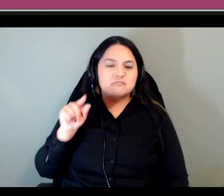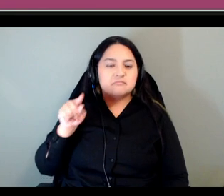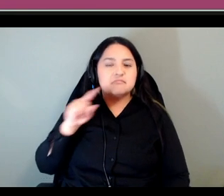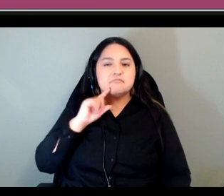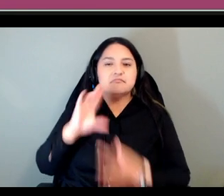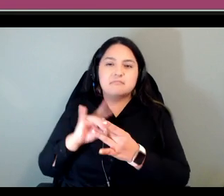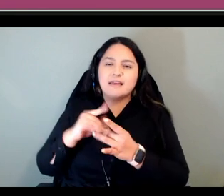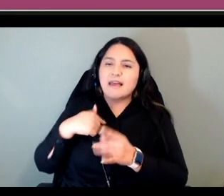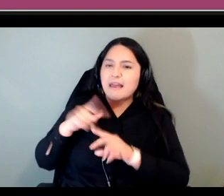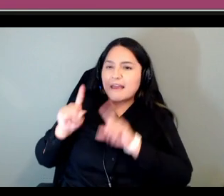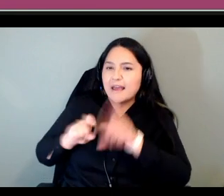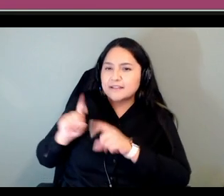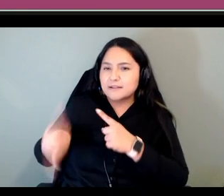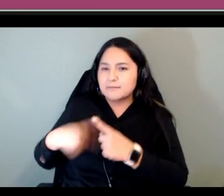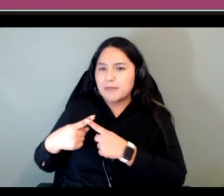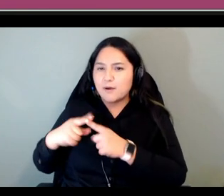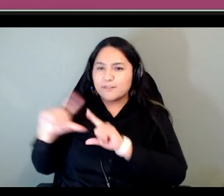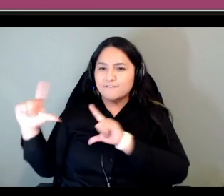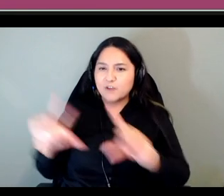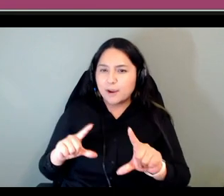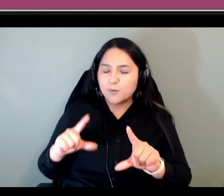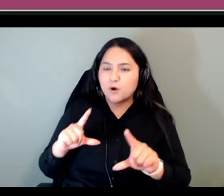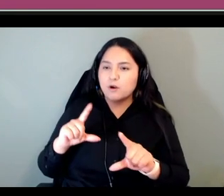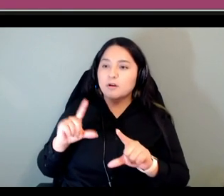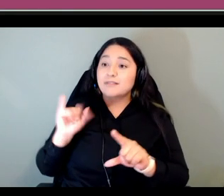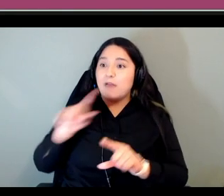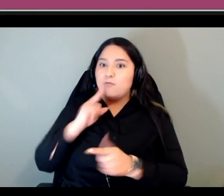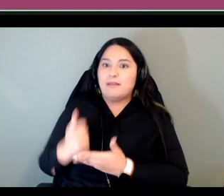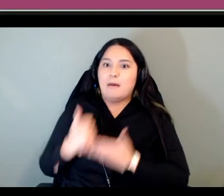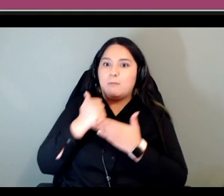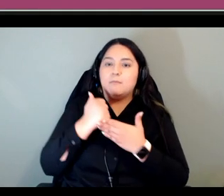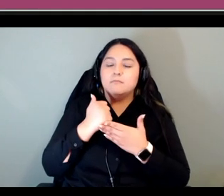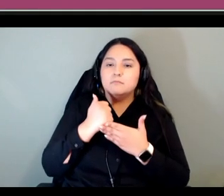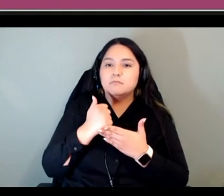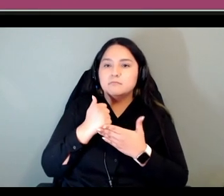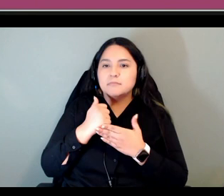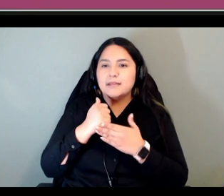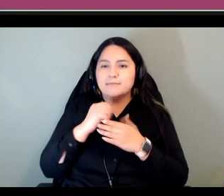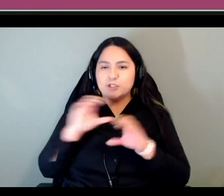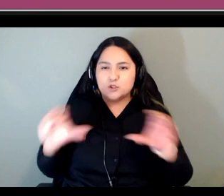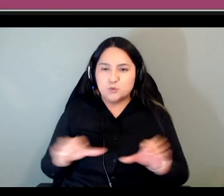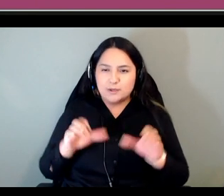minimalist framework which really helped in doing some kind of backwards planning in our